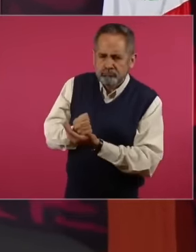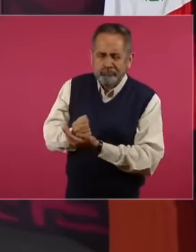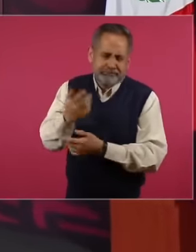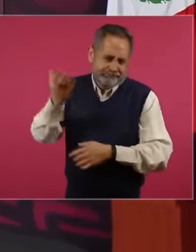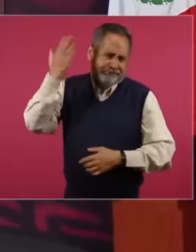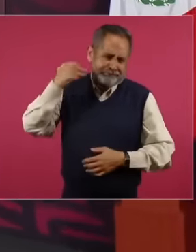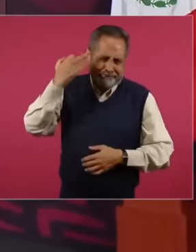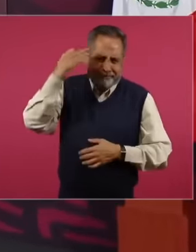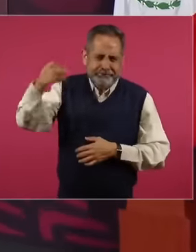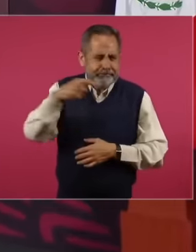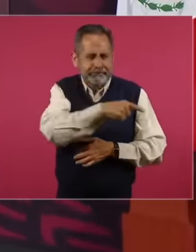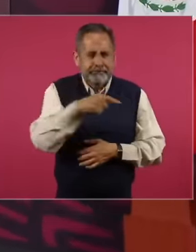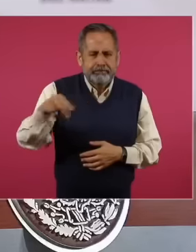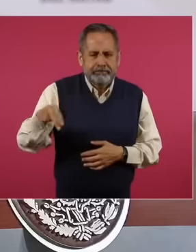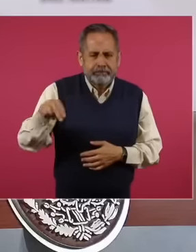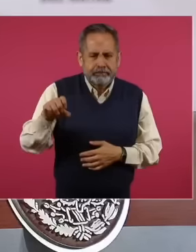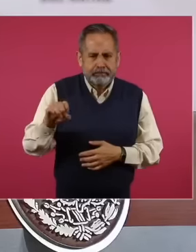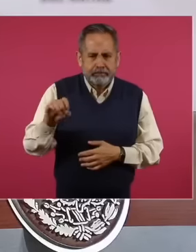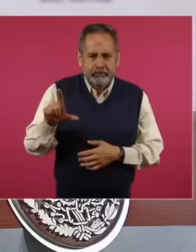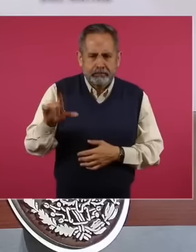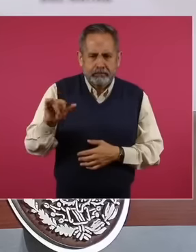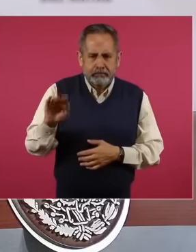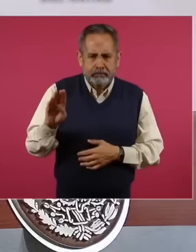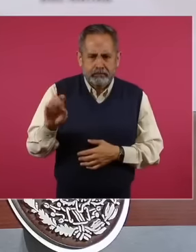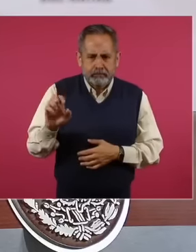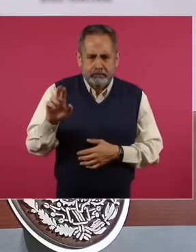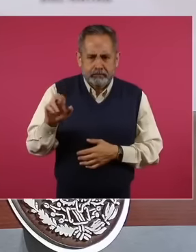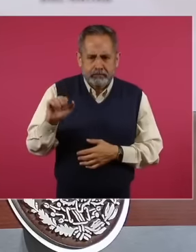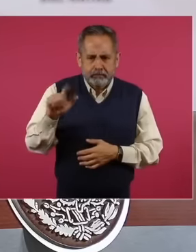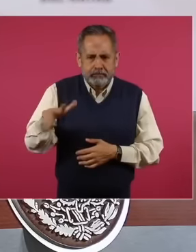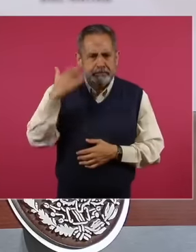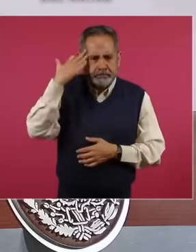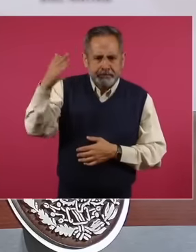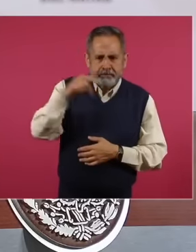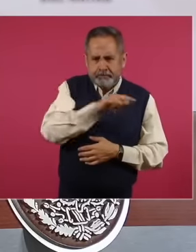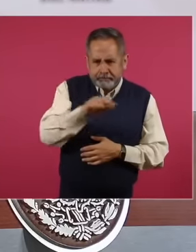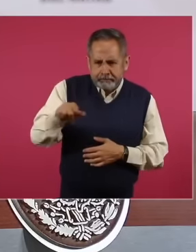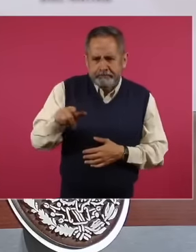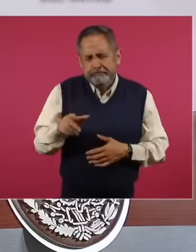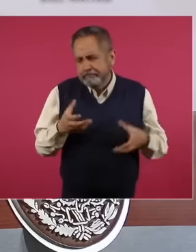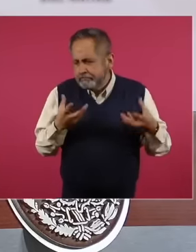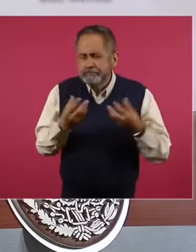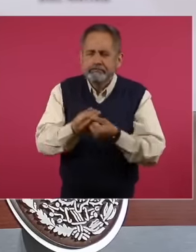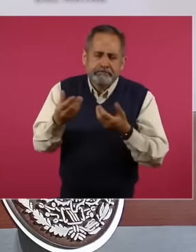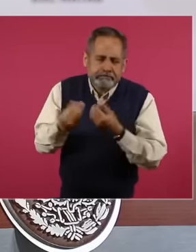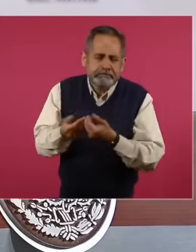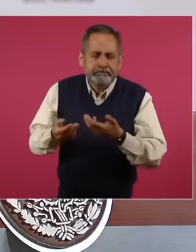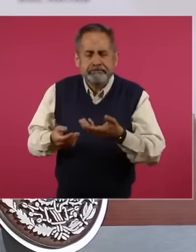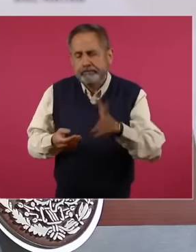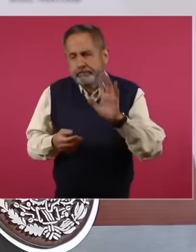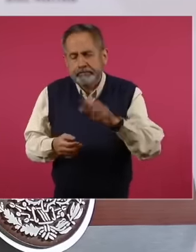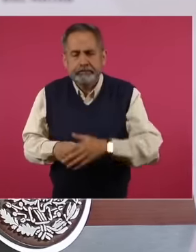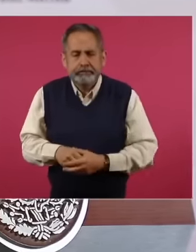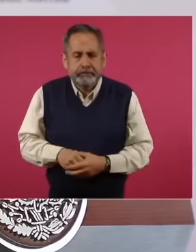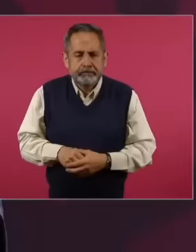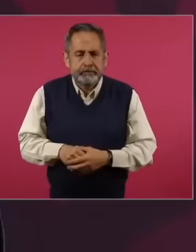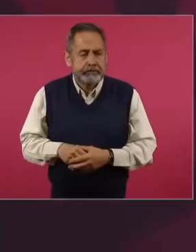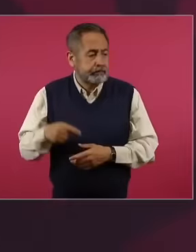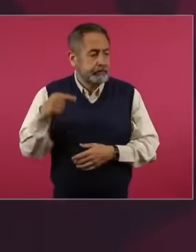neoliberal period because Neoliberalism,